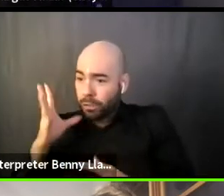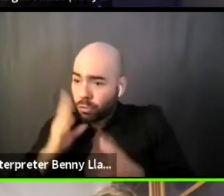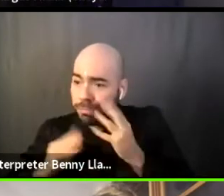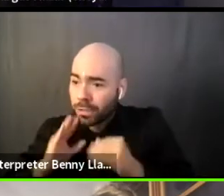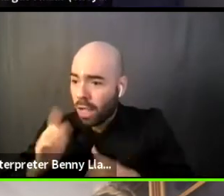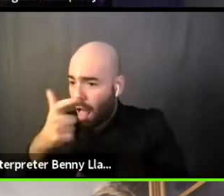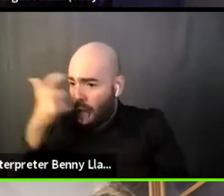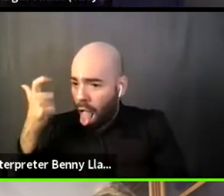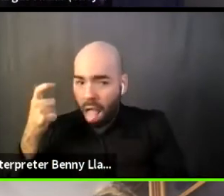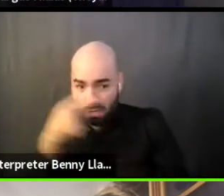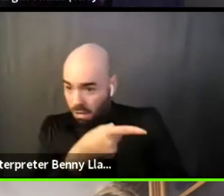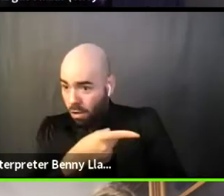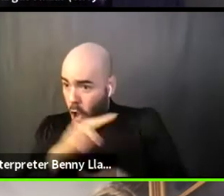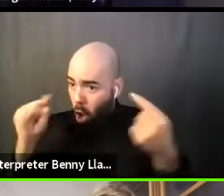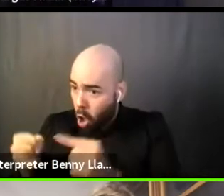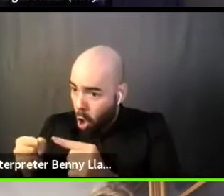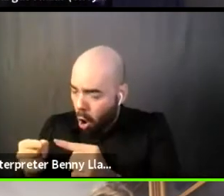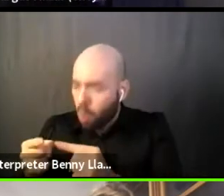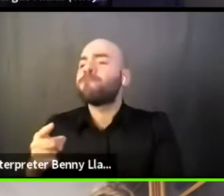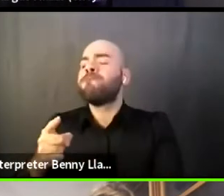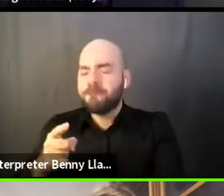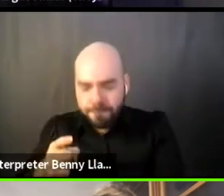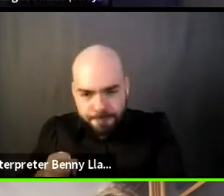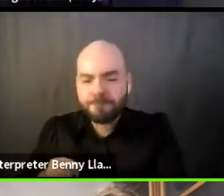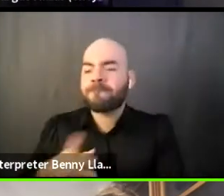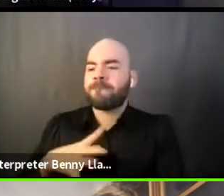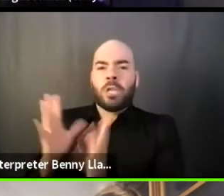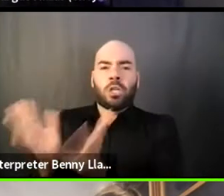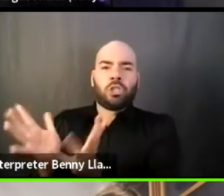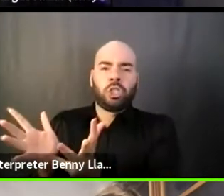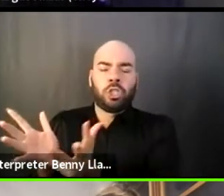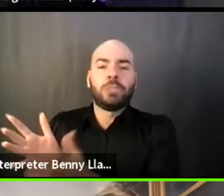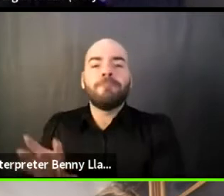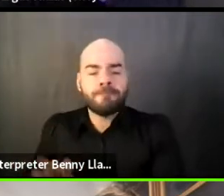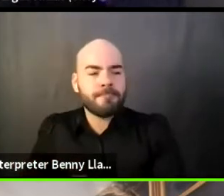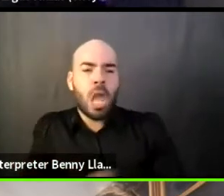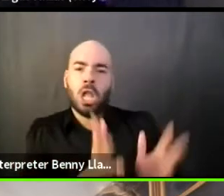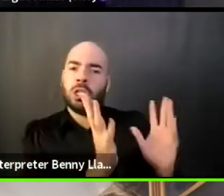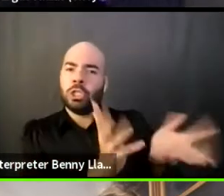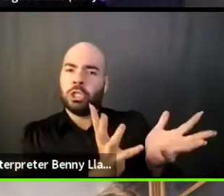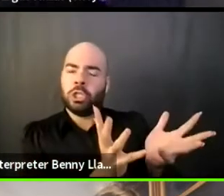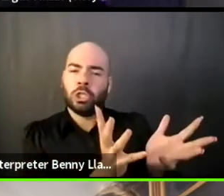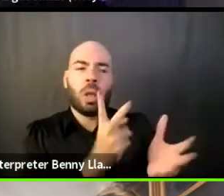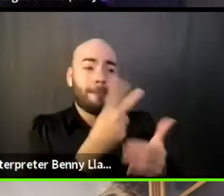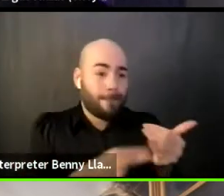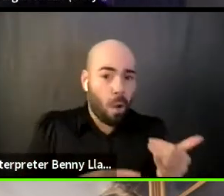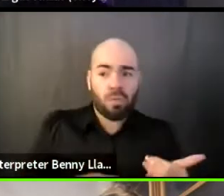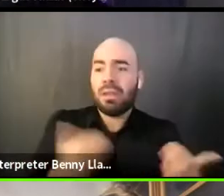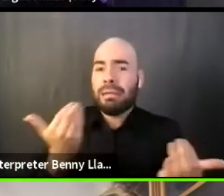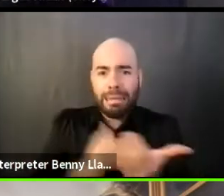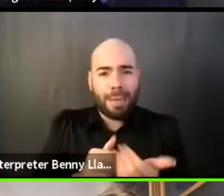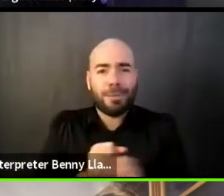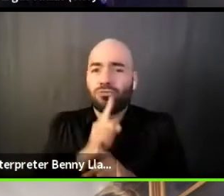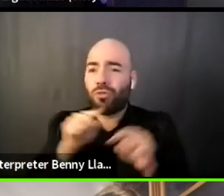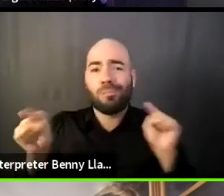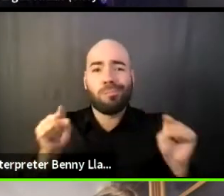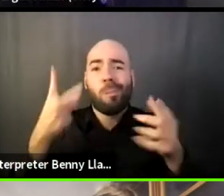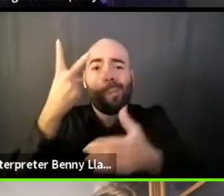and how we can mend those bridges, because it will happen, but the progress is in